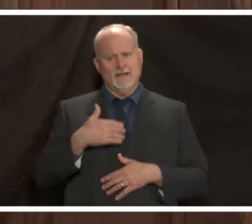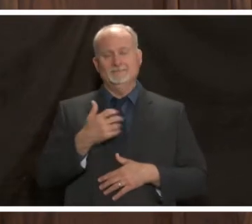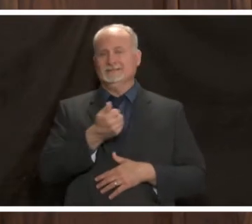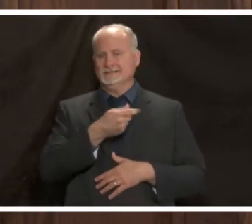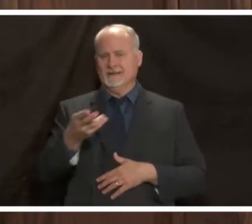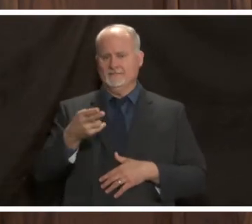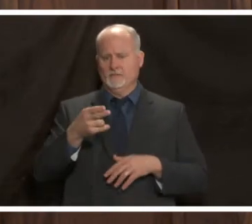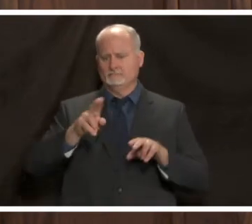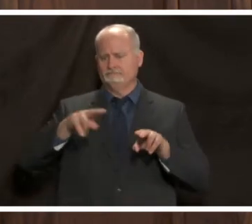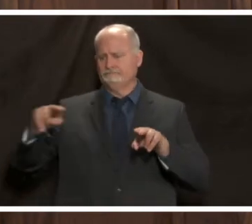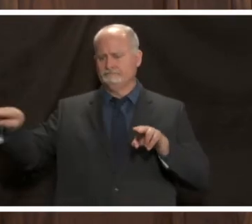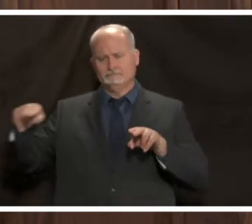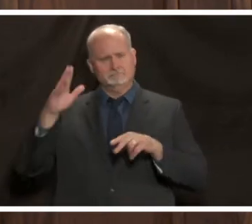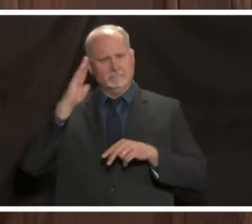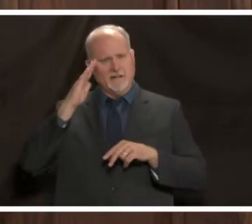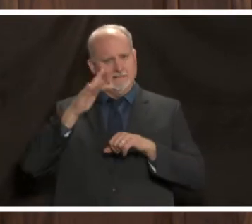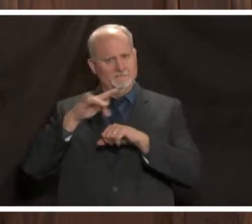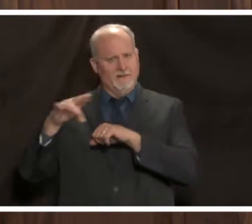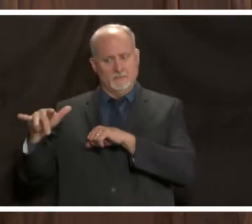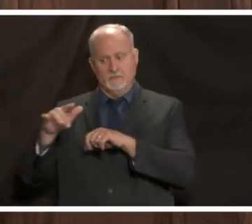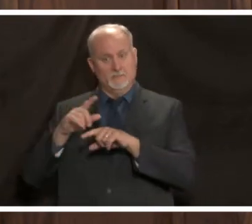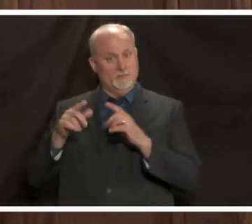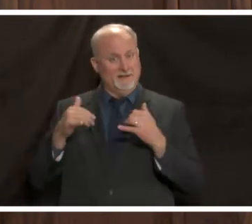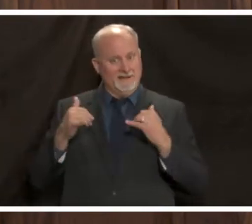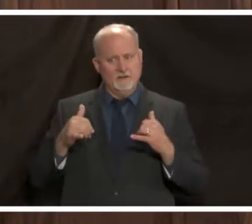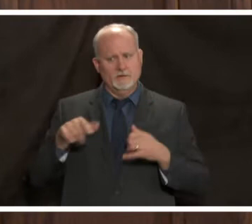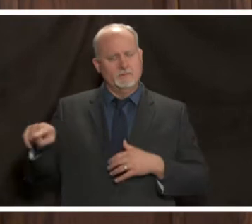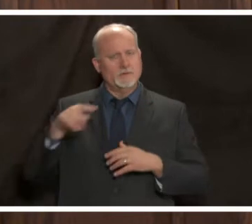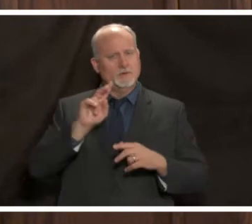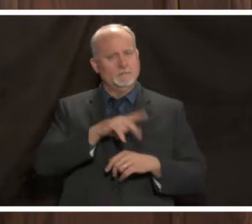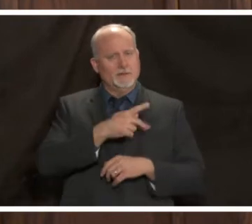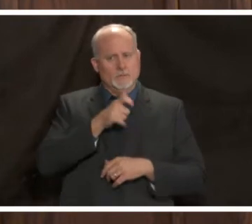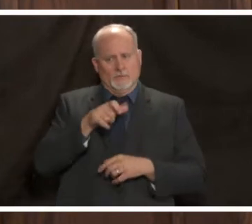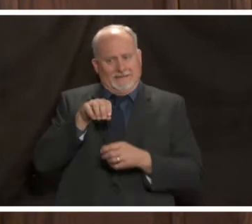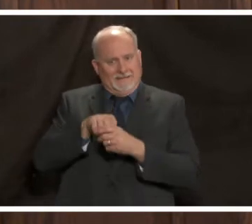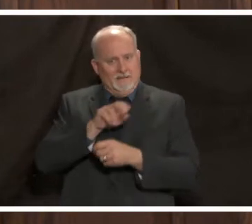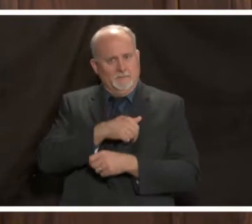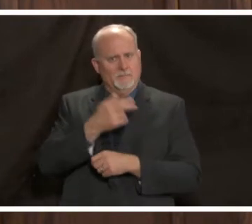but right now what is in those beds are patients who are in the hospital for various things